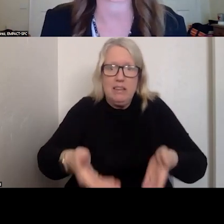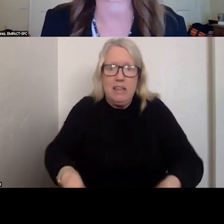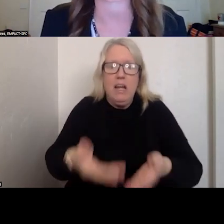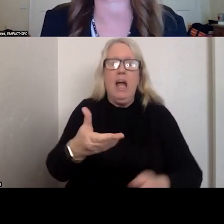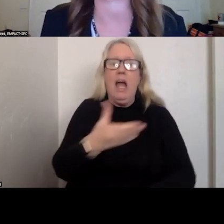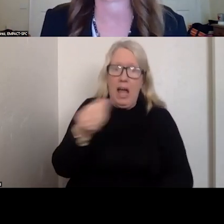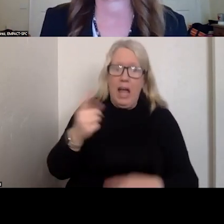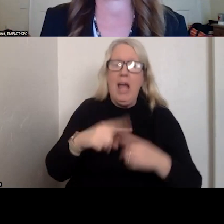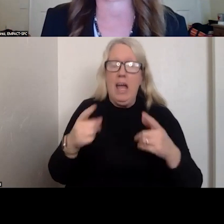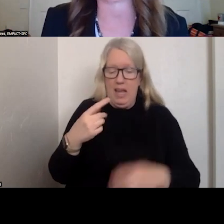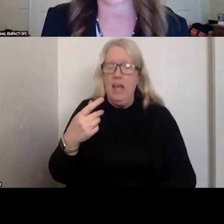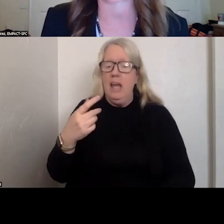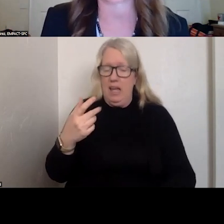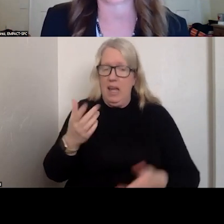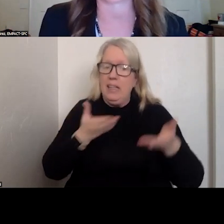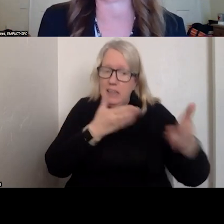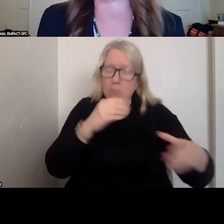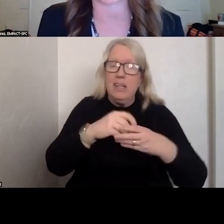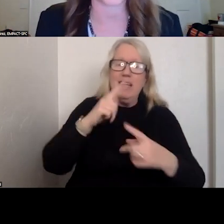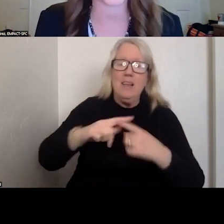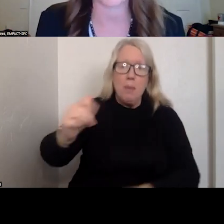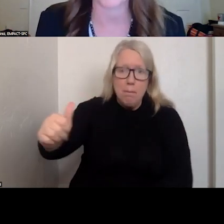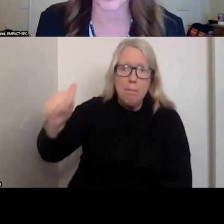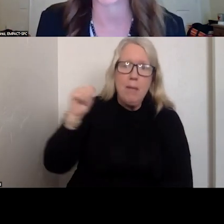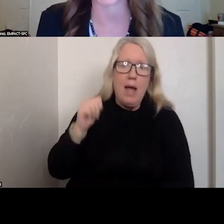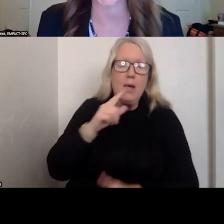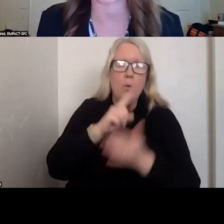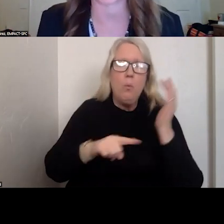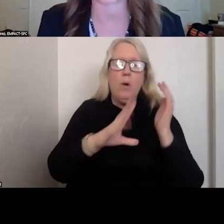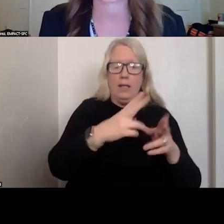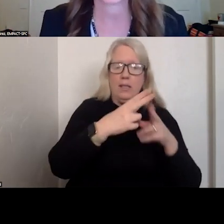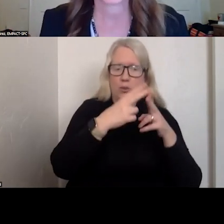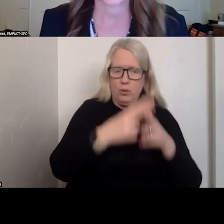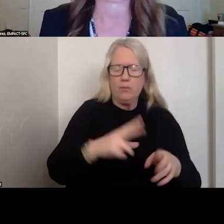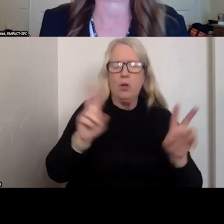PUT HER IN THE BACK OF WHAT HE REFERRED TO WAS A PATTY WAGON AND